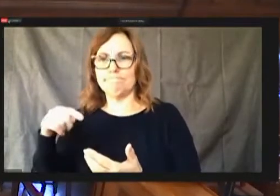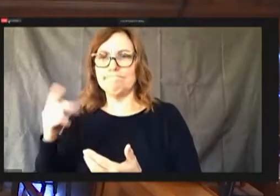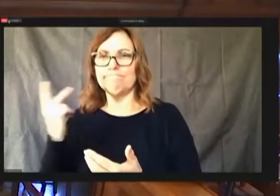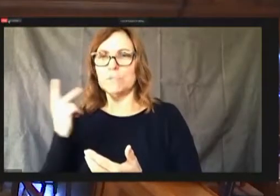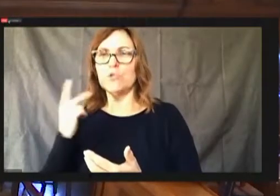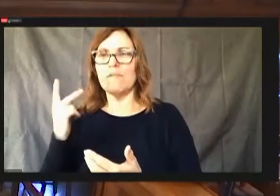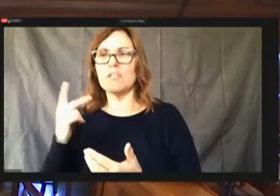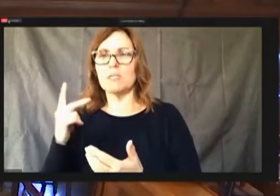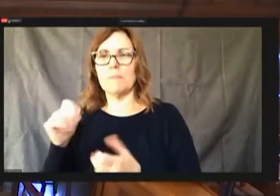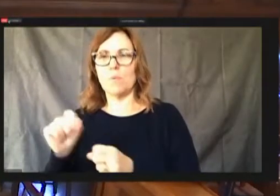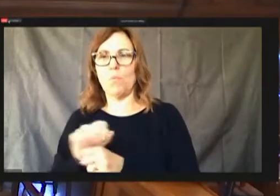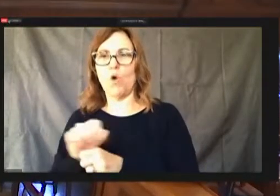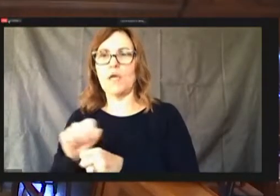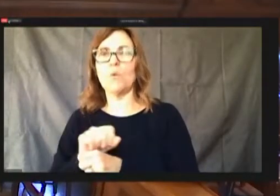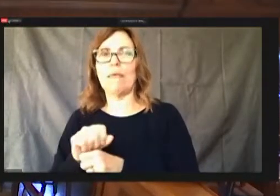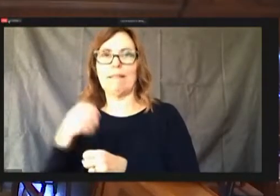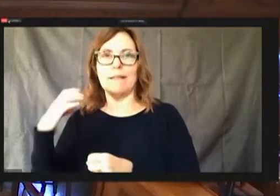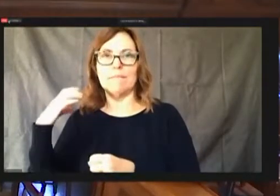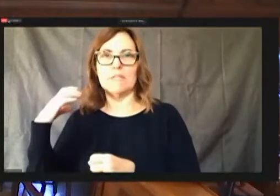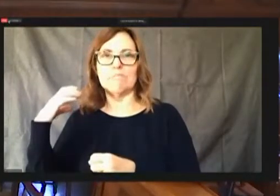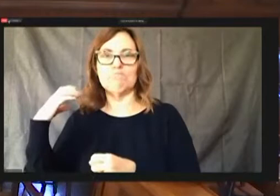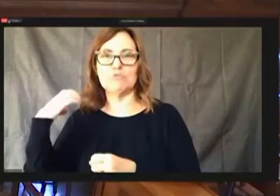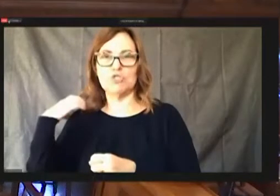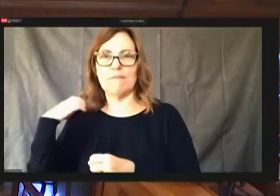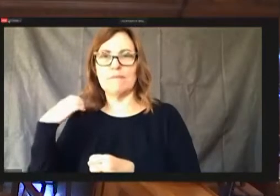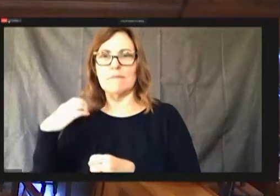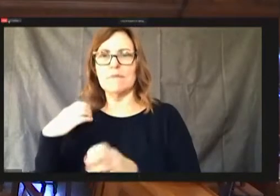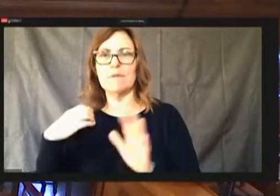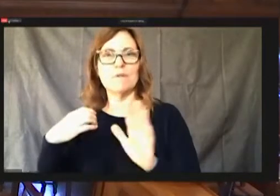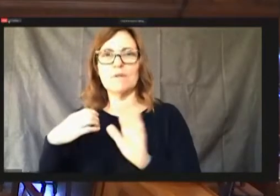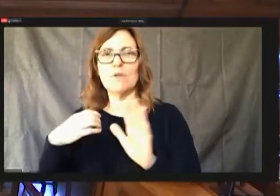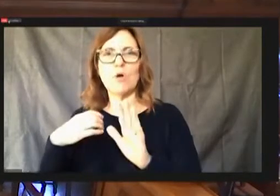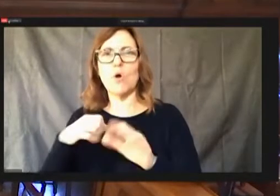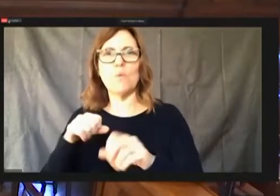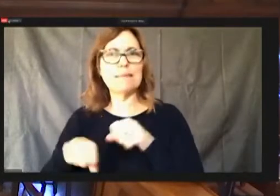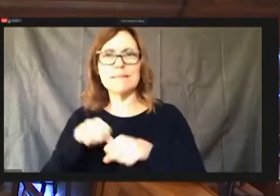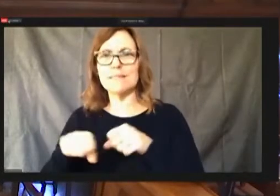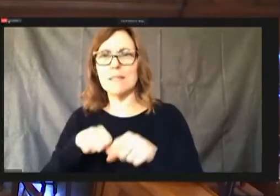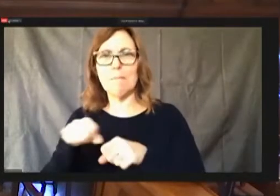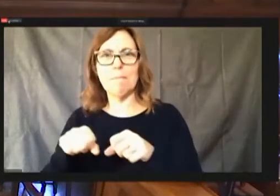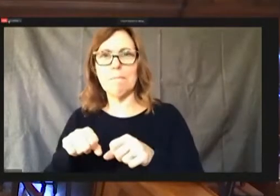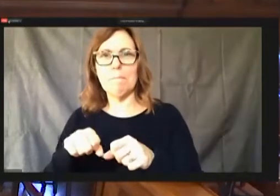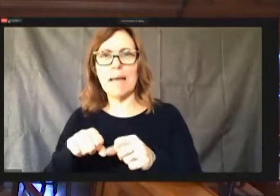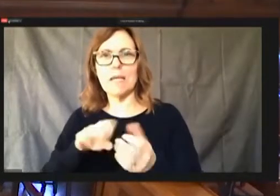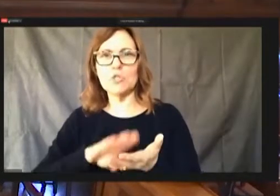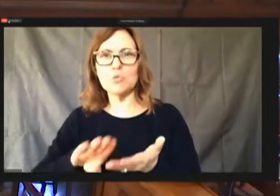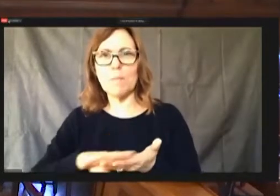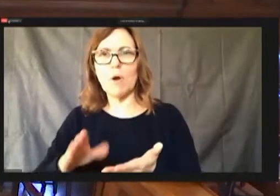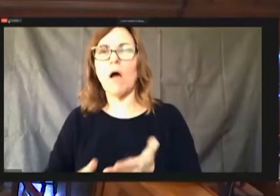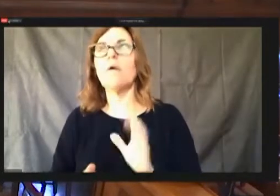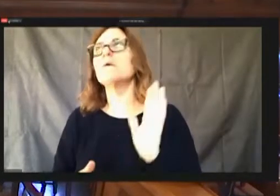I'm sorry, on the bikes are in the pipeline street sweeper okay well, since we're on that.